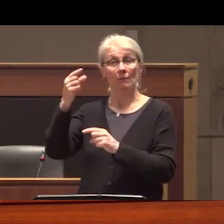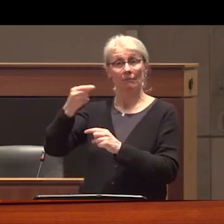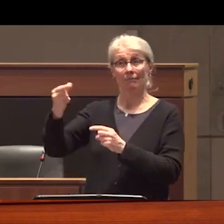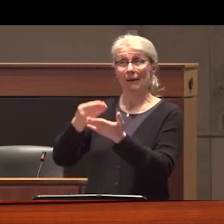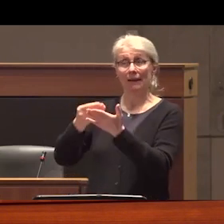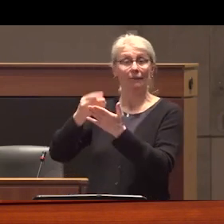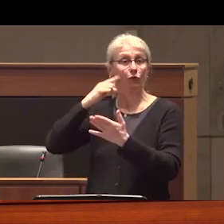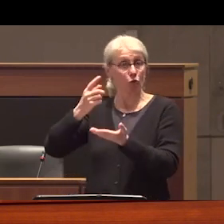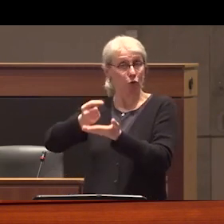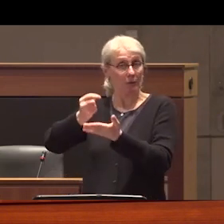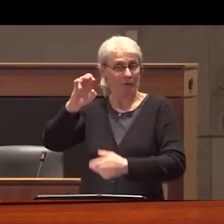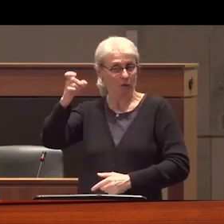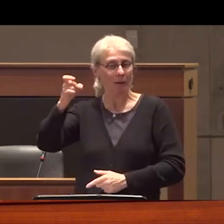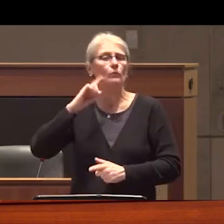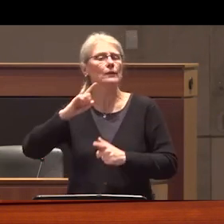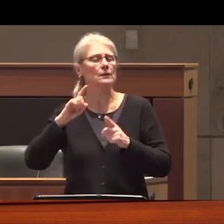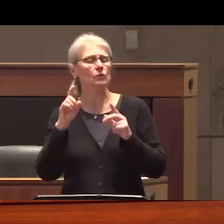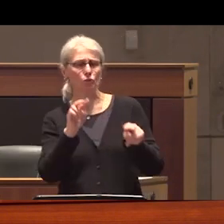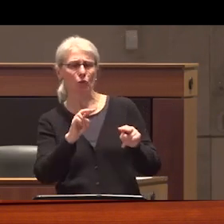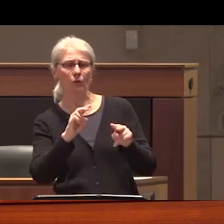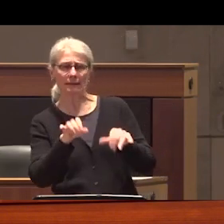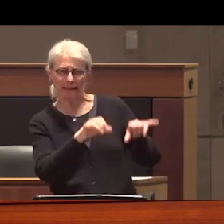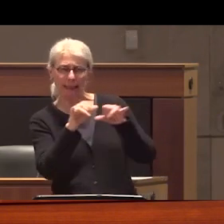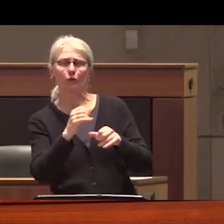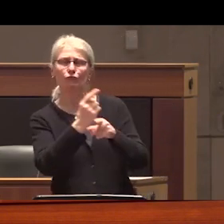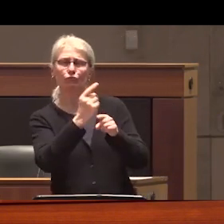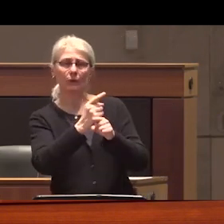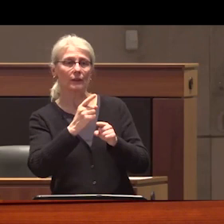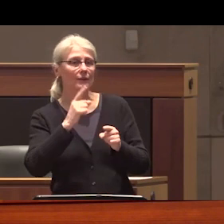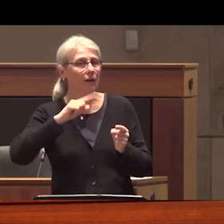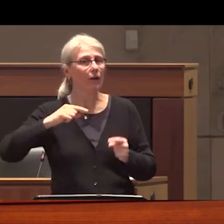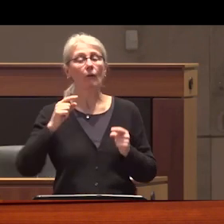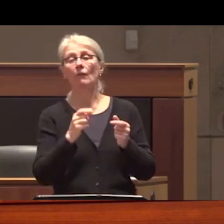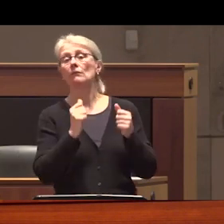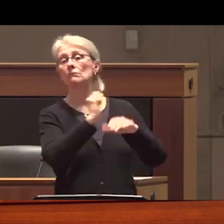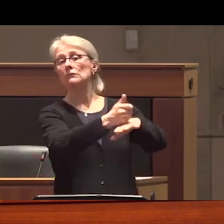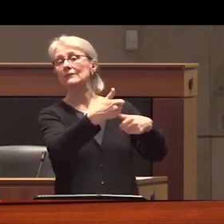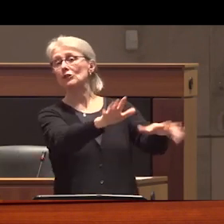contingent upon regularly demonstrating that standards of care are being upheld moving on we